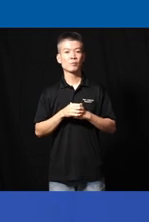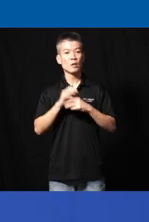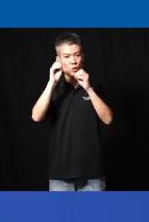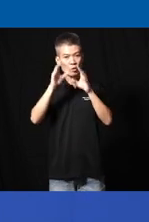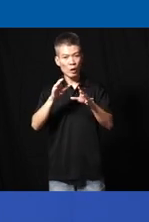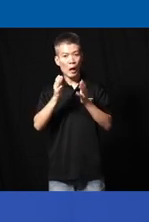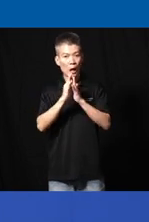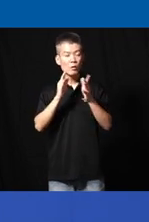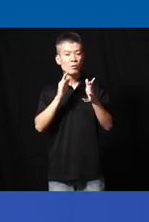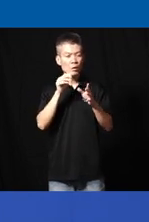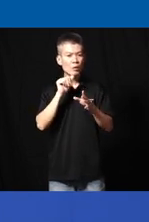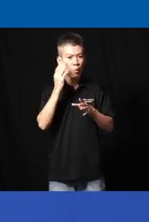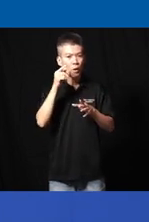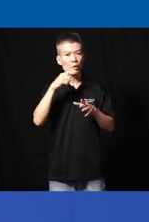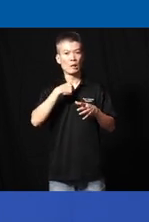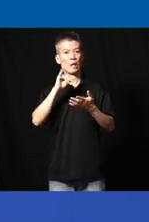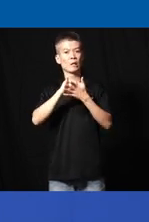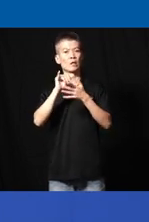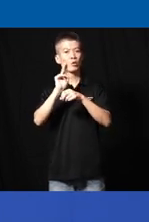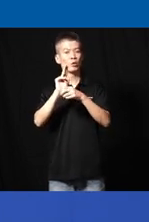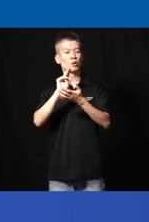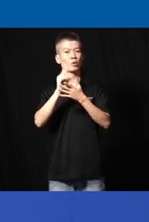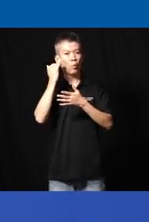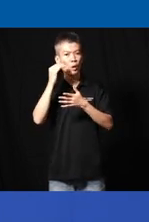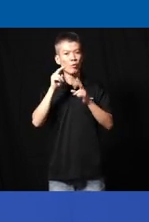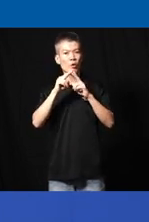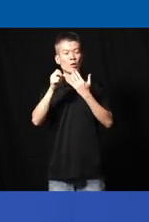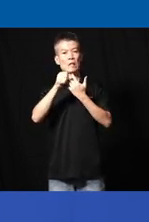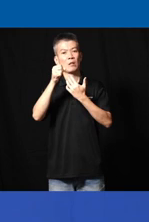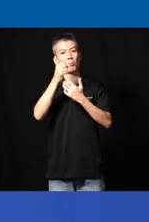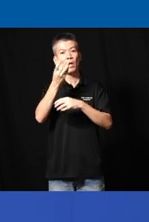went on to ask her why why do you like to use this right you know it's a very simple device and and